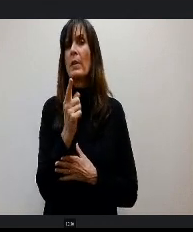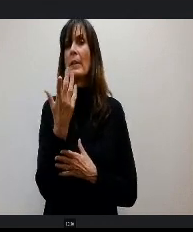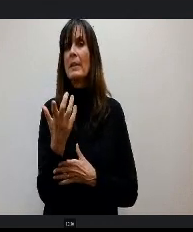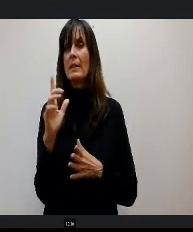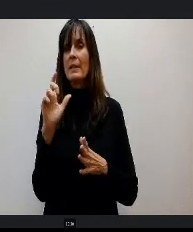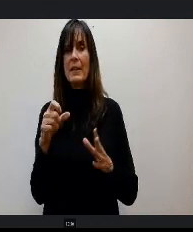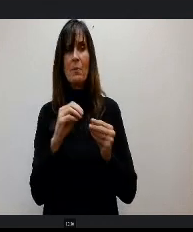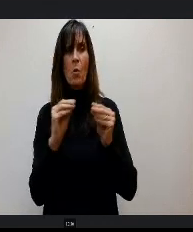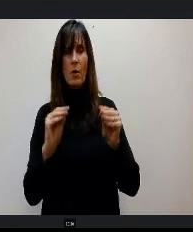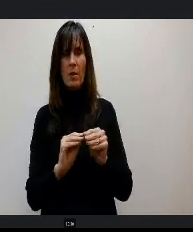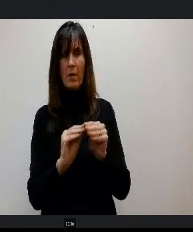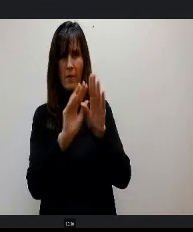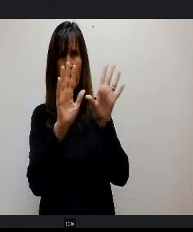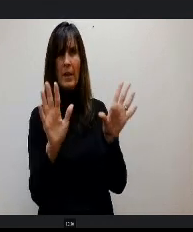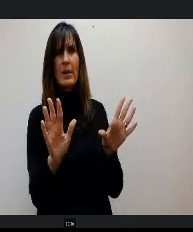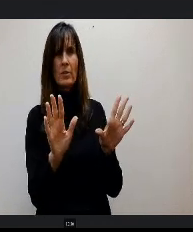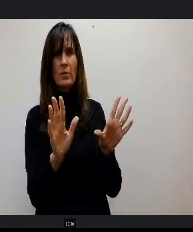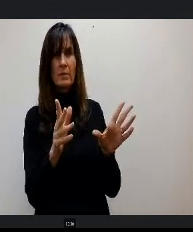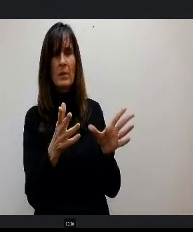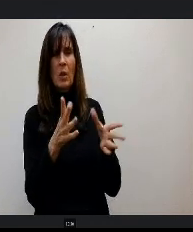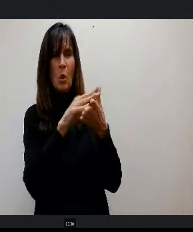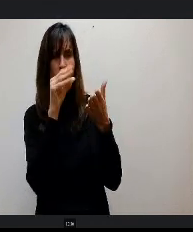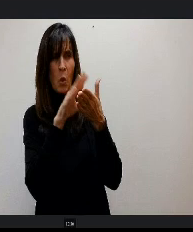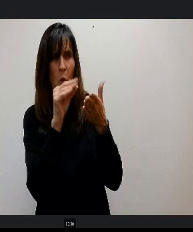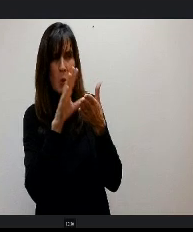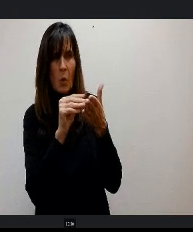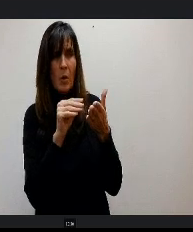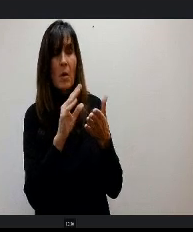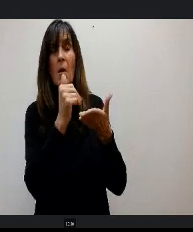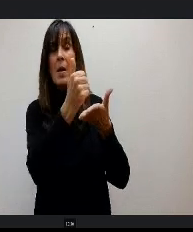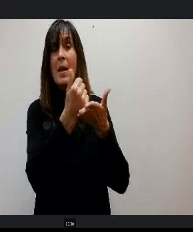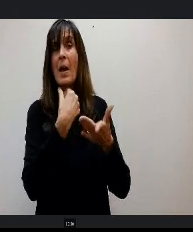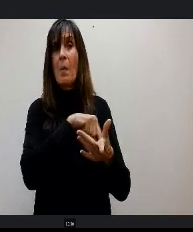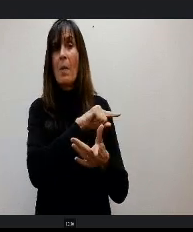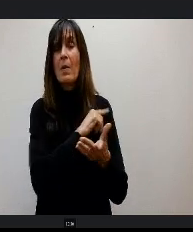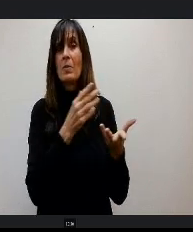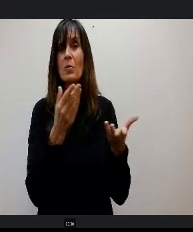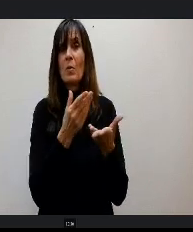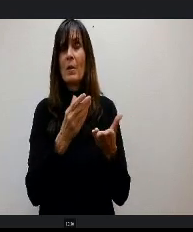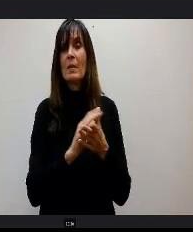the things that I told them that would help us would be actually codifying that